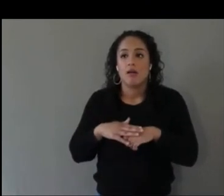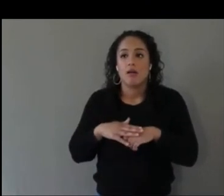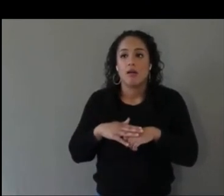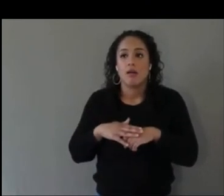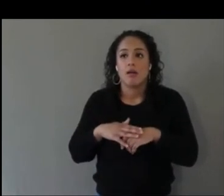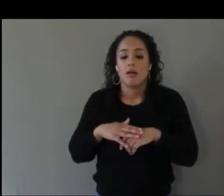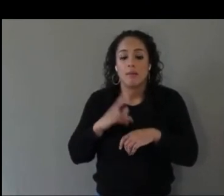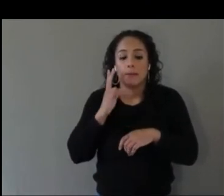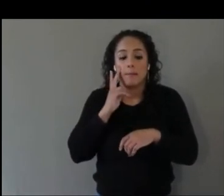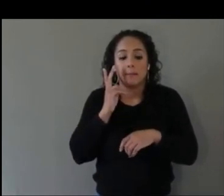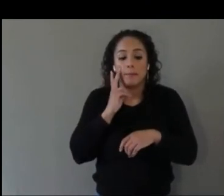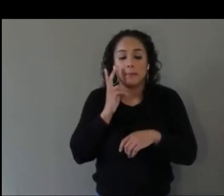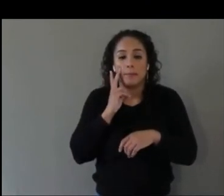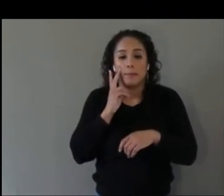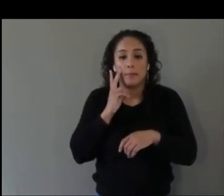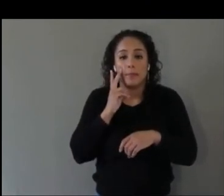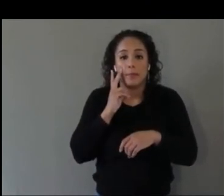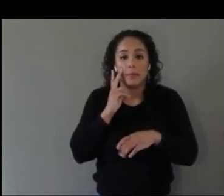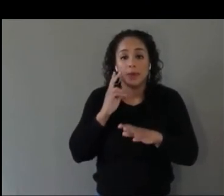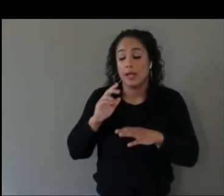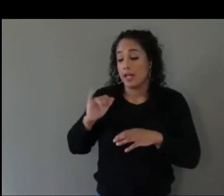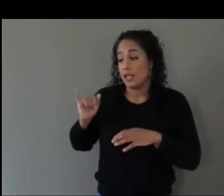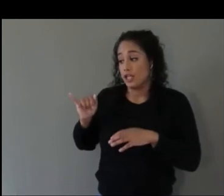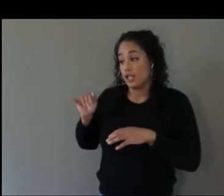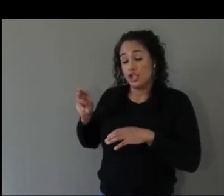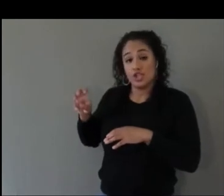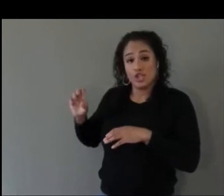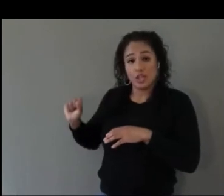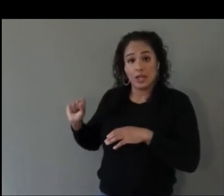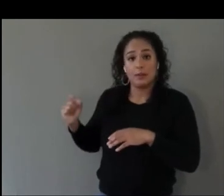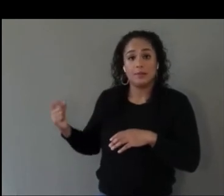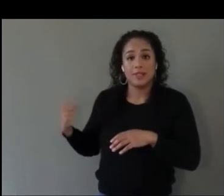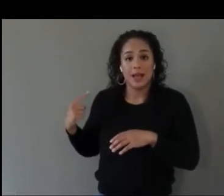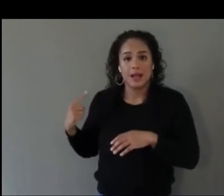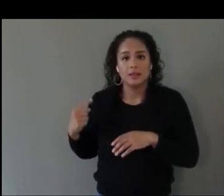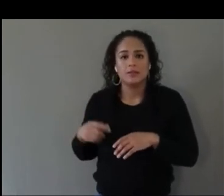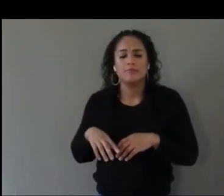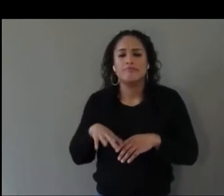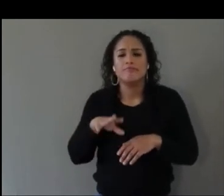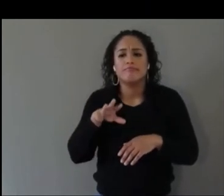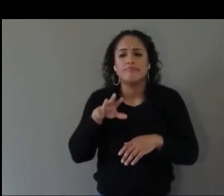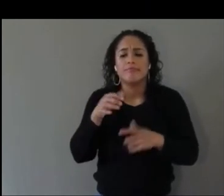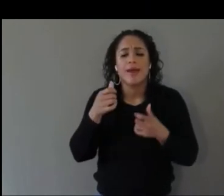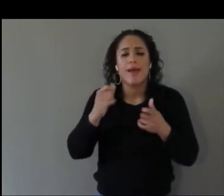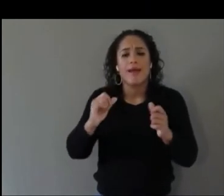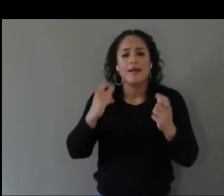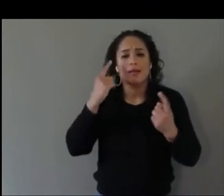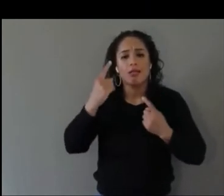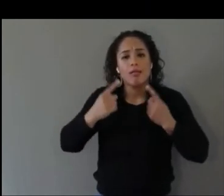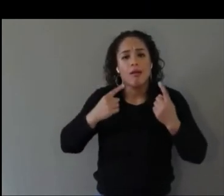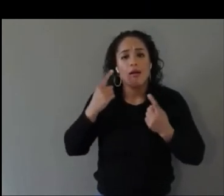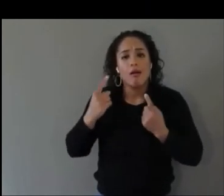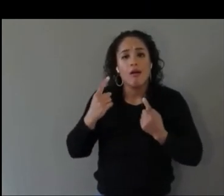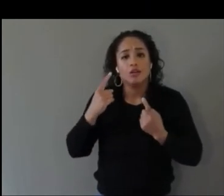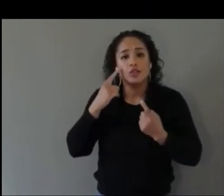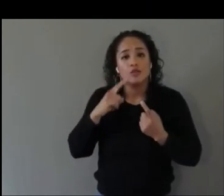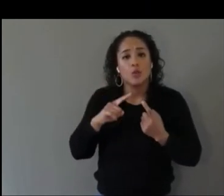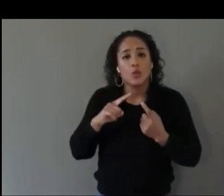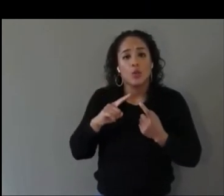James asks do you have any thoughts on what should be the responsibility of individual